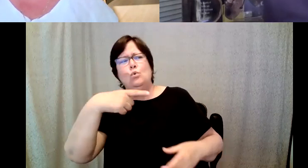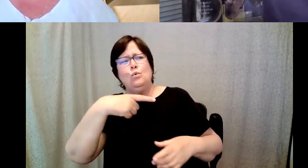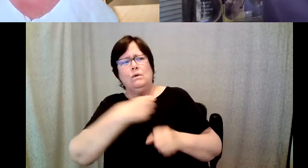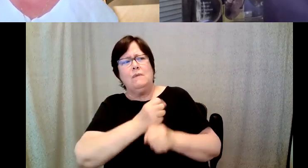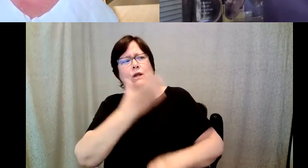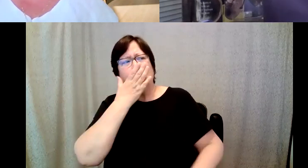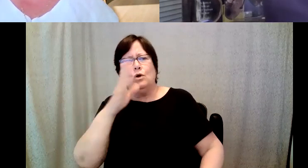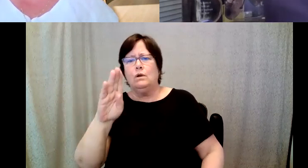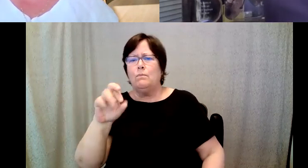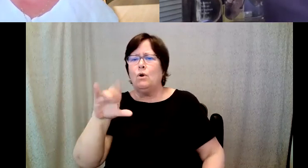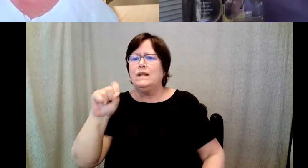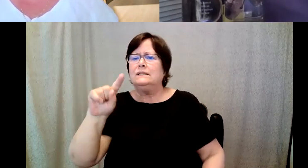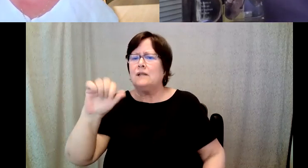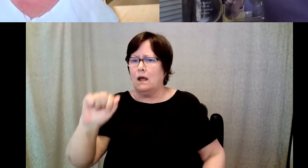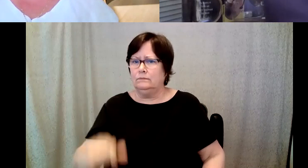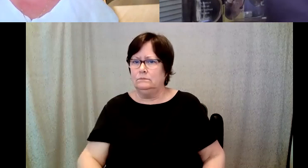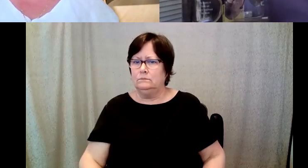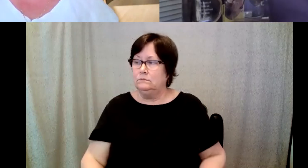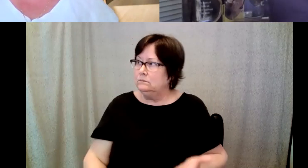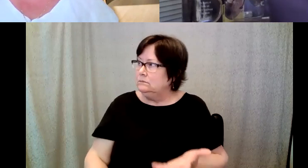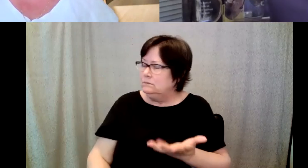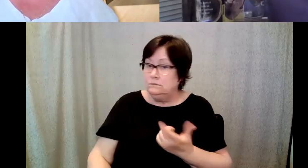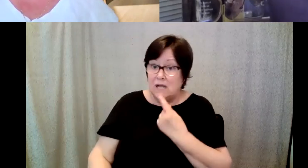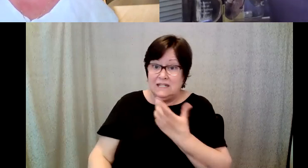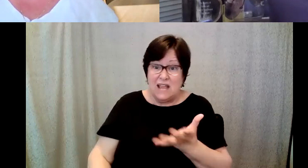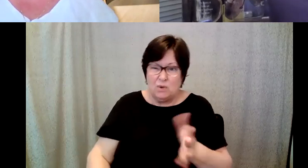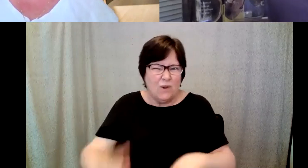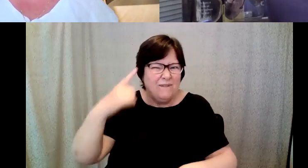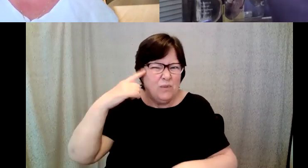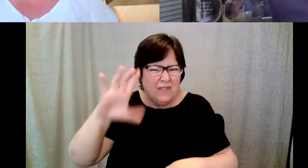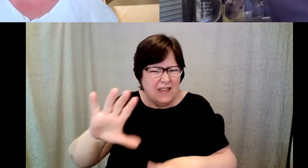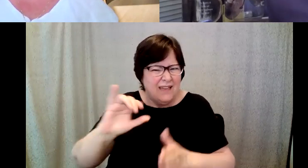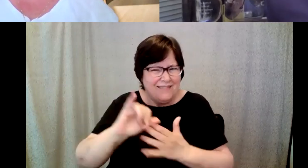D. Major Cohen: So I said to her, and if you think about this, this really sets the date